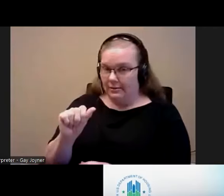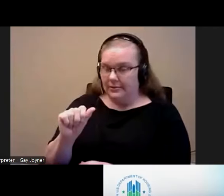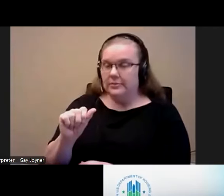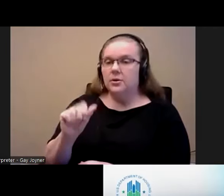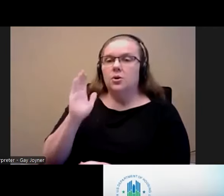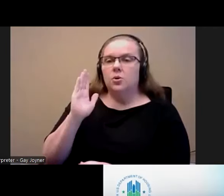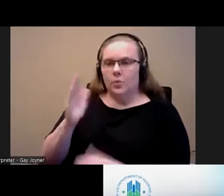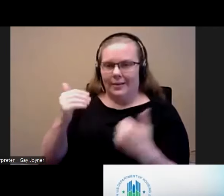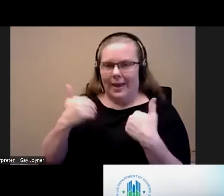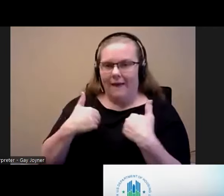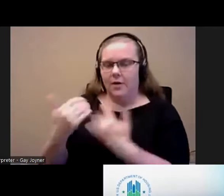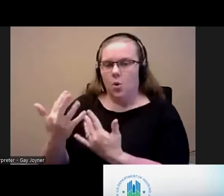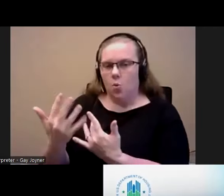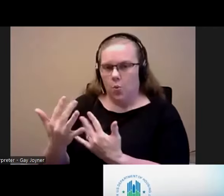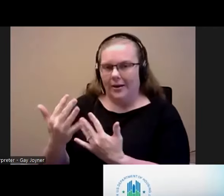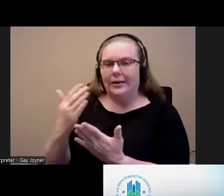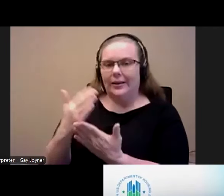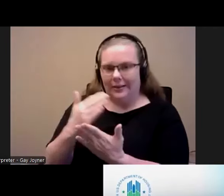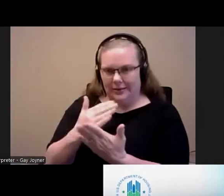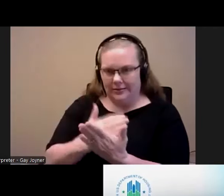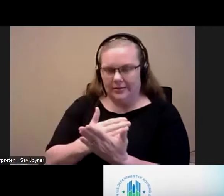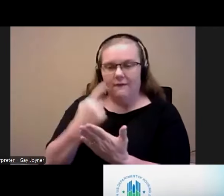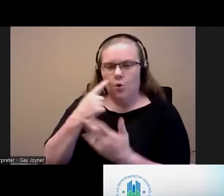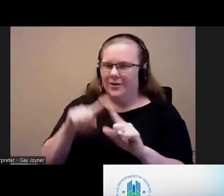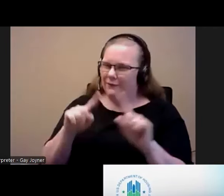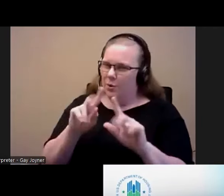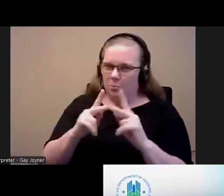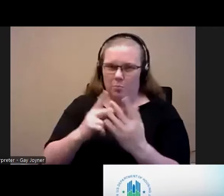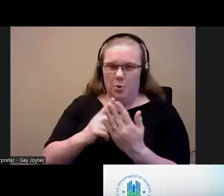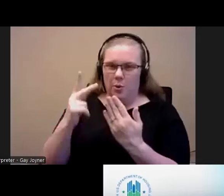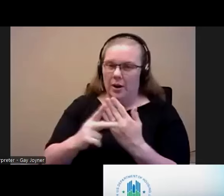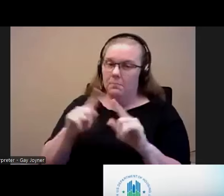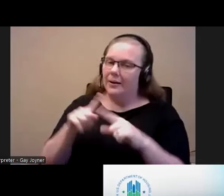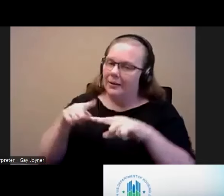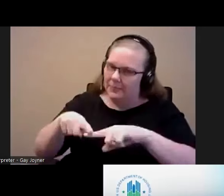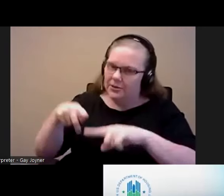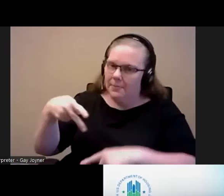emergency waiting list for different programs. It does just depend on the PHA. Some PHA,